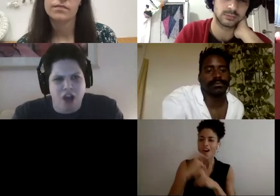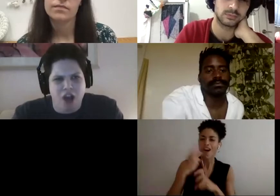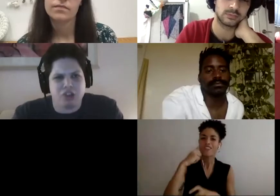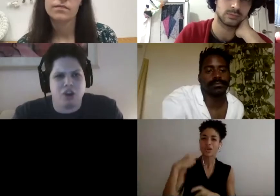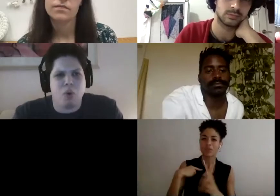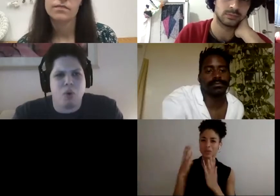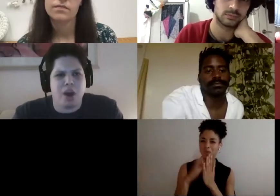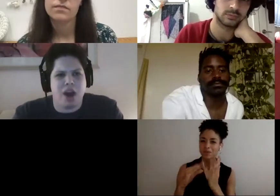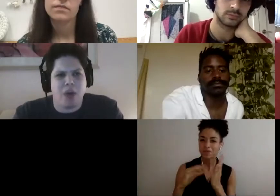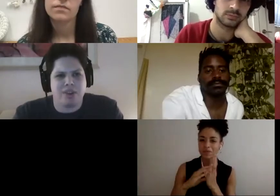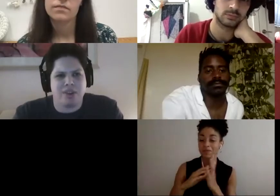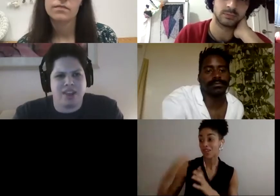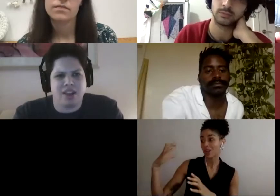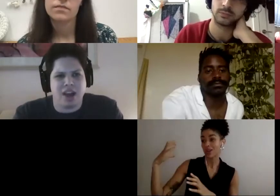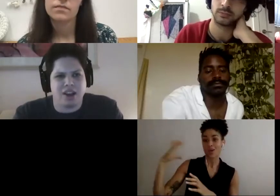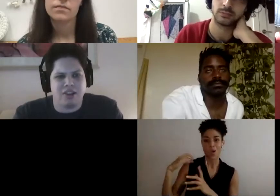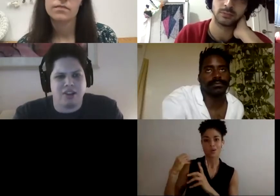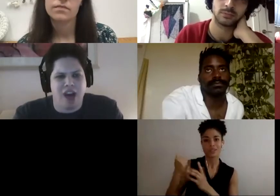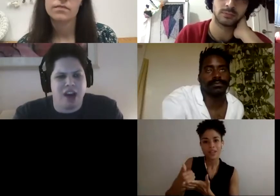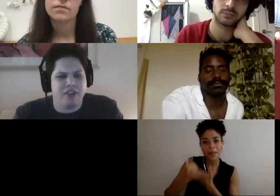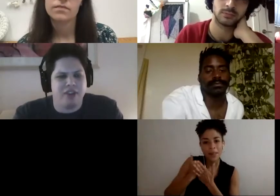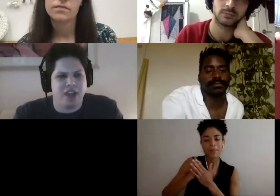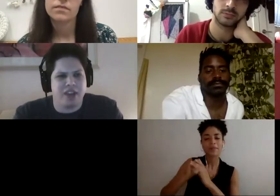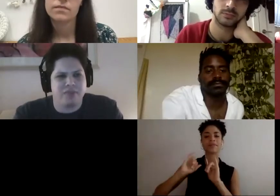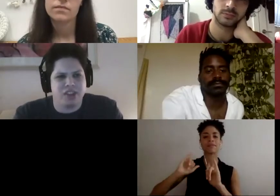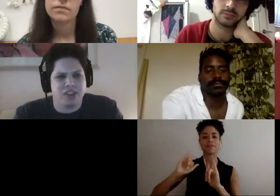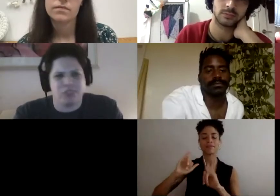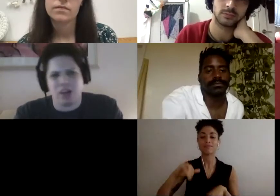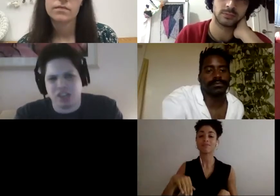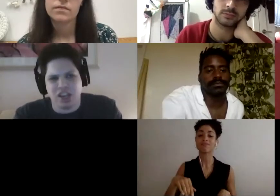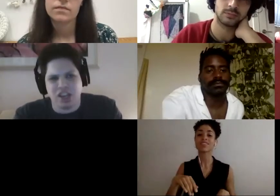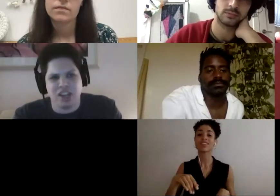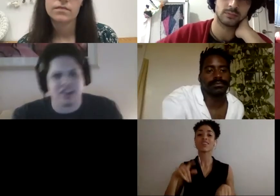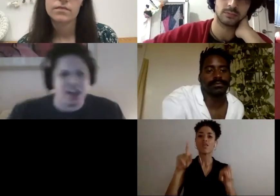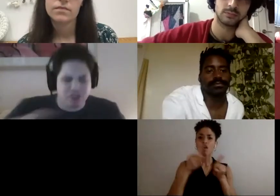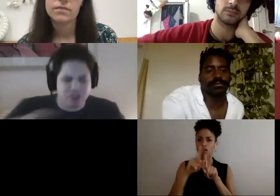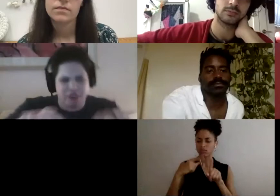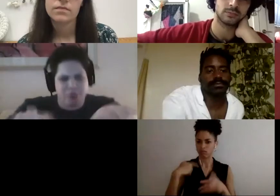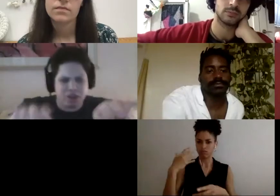when I was- I did a lot of spreadsheets and entering information and